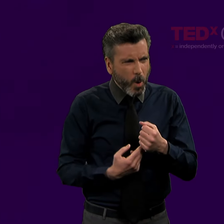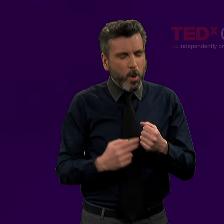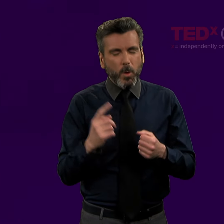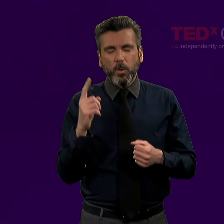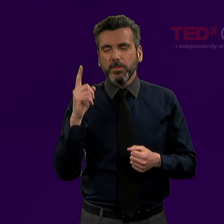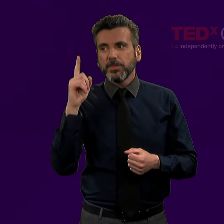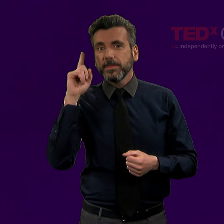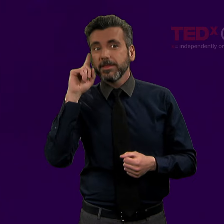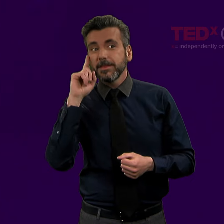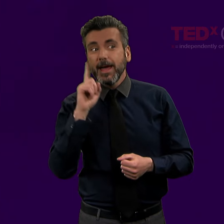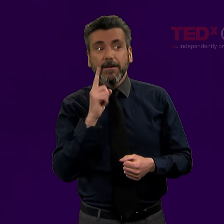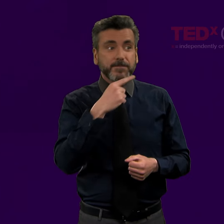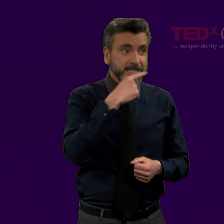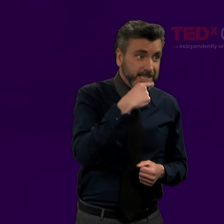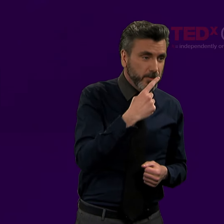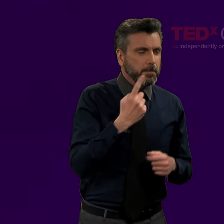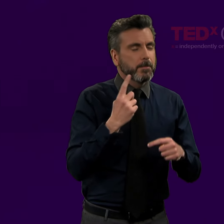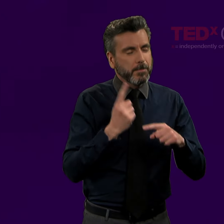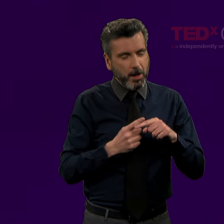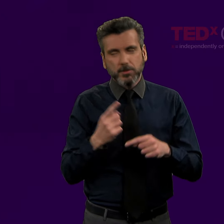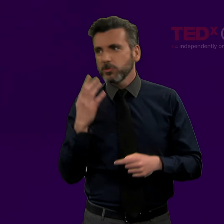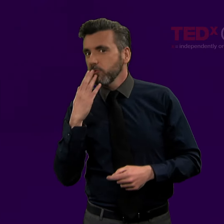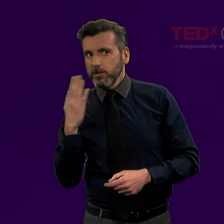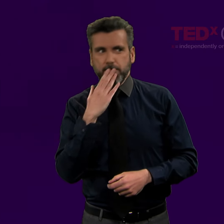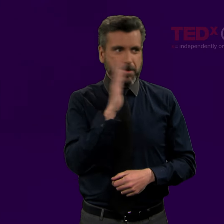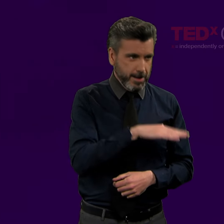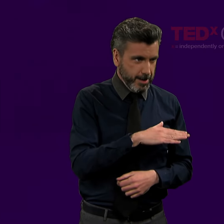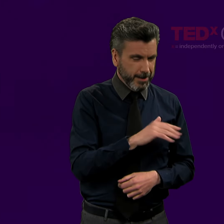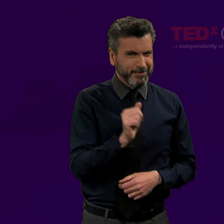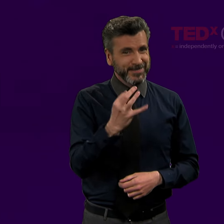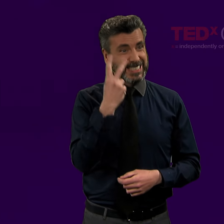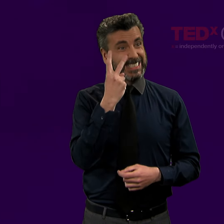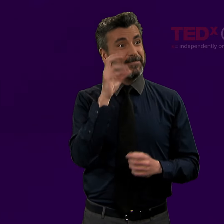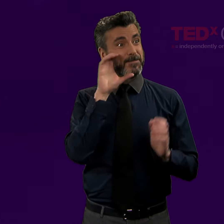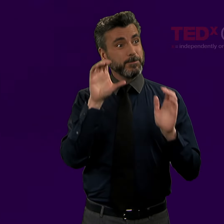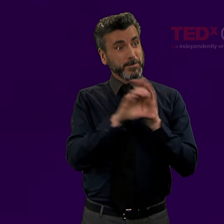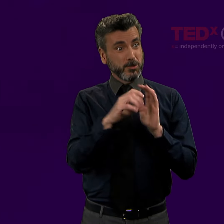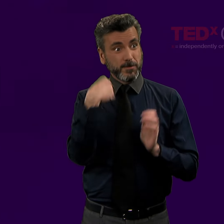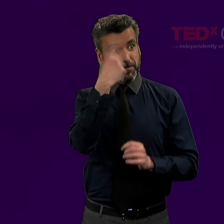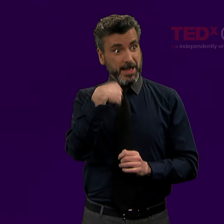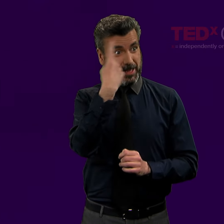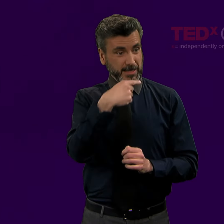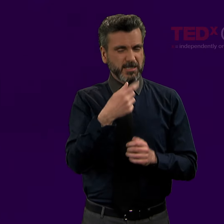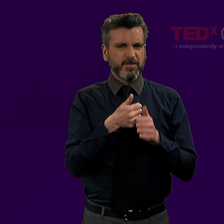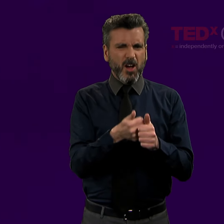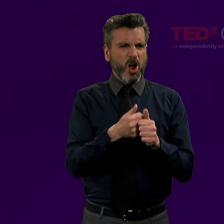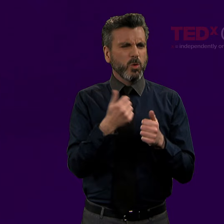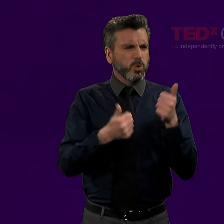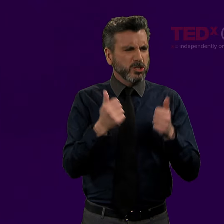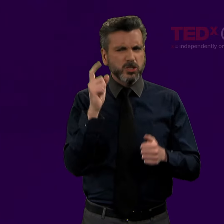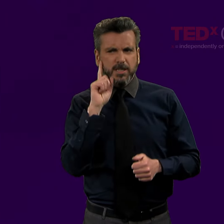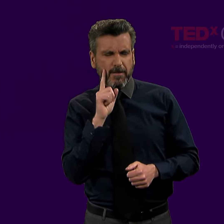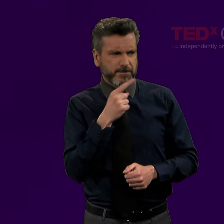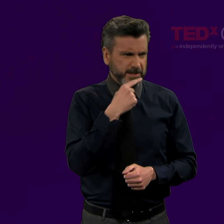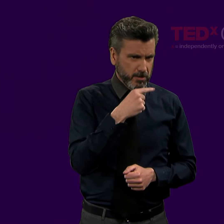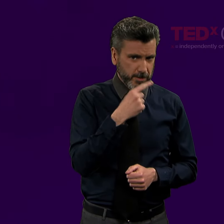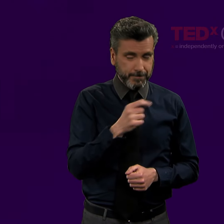We're going to try and mix the two conditions of deaf and hearing, and good and bad. If you see a picture - a drawn picture which is good or bad -